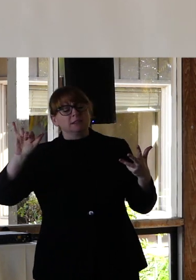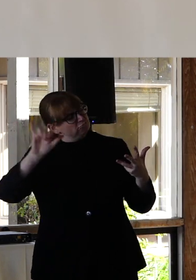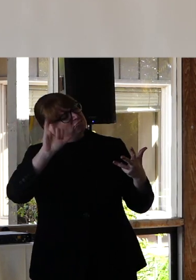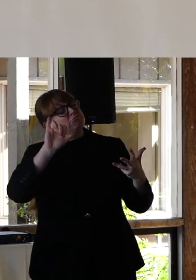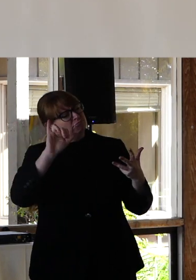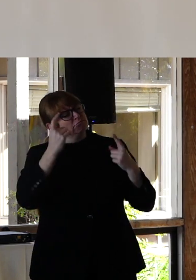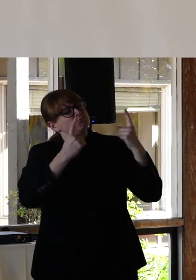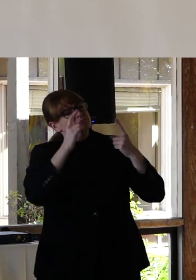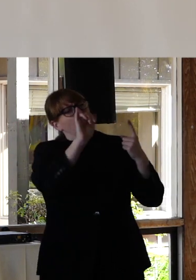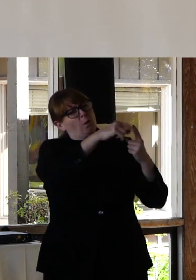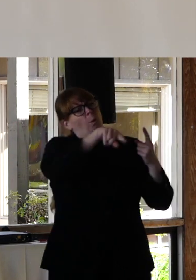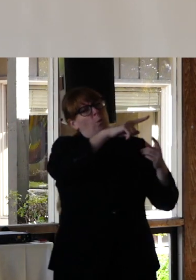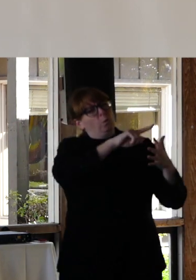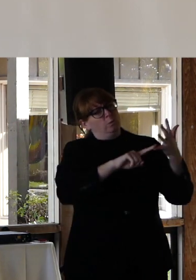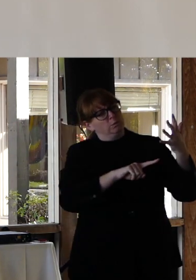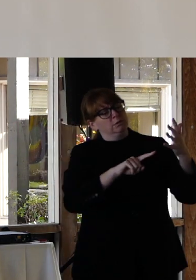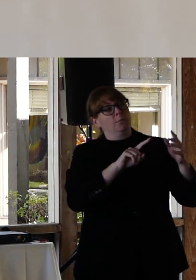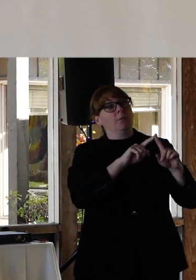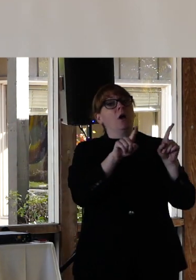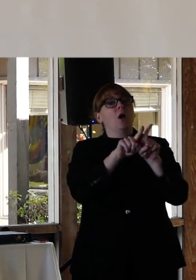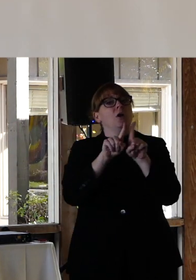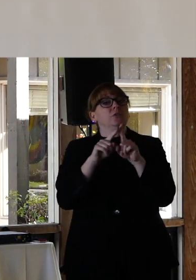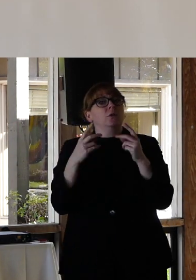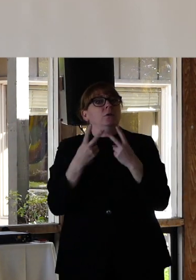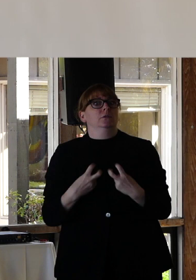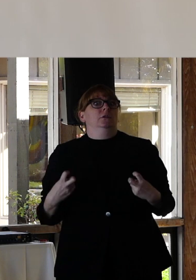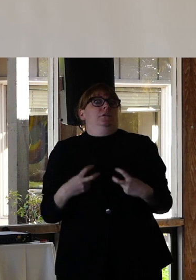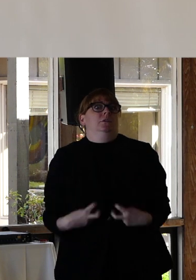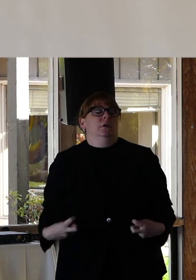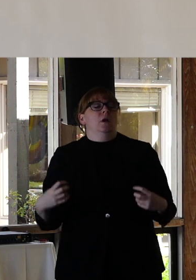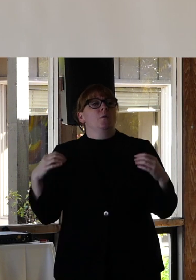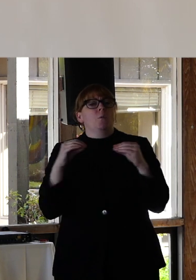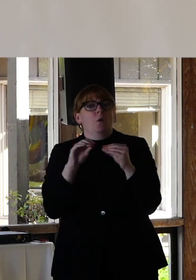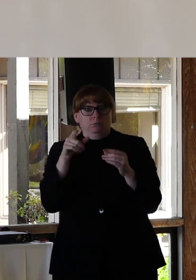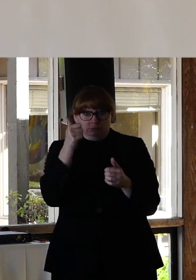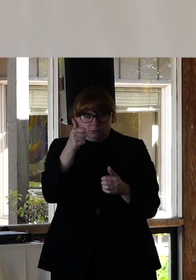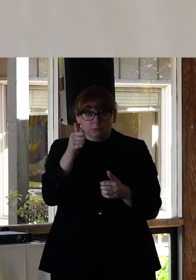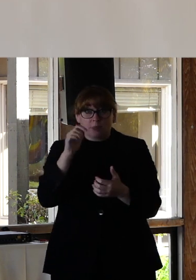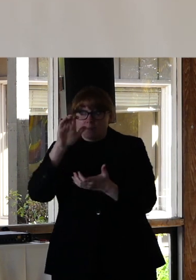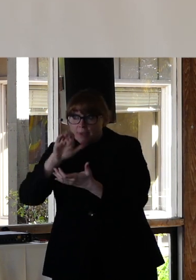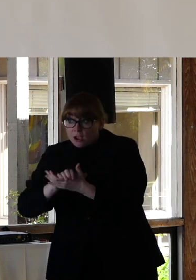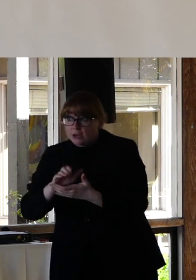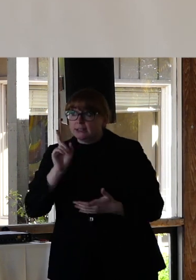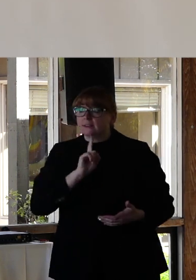commonly considered parts of your life. Are you married or single?